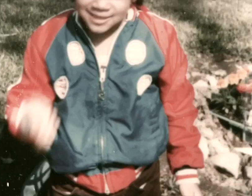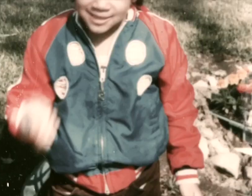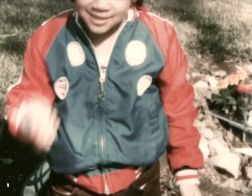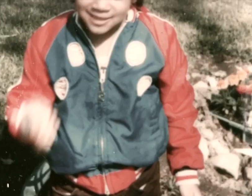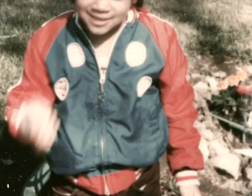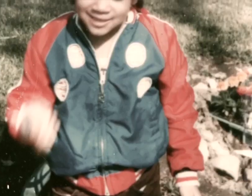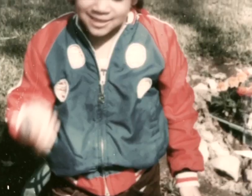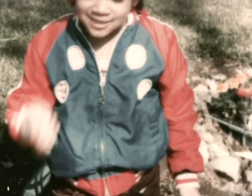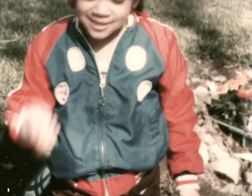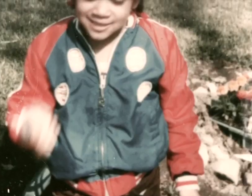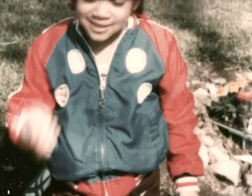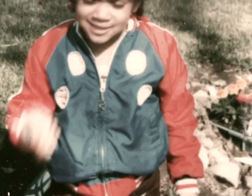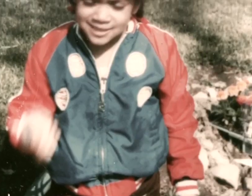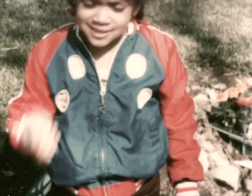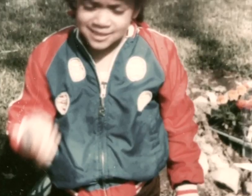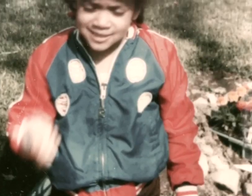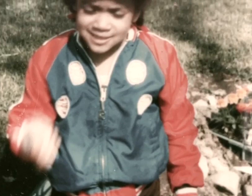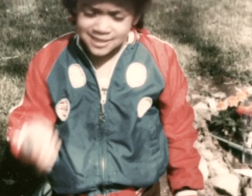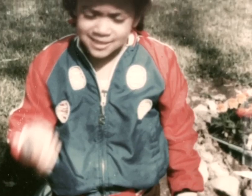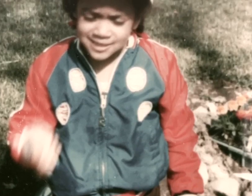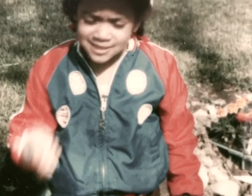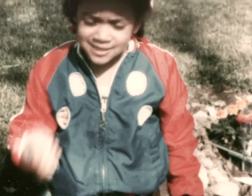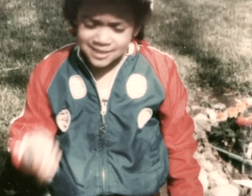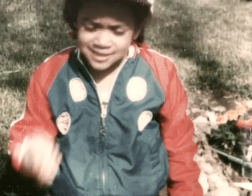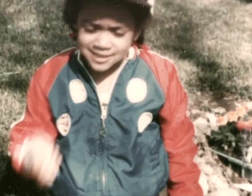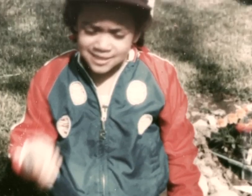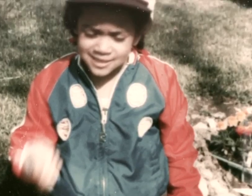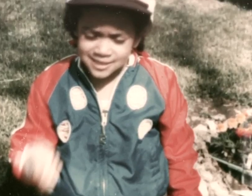I was going to be a finalist, let alone win Best Film.